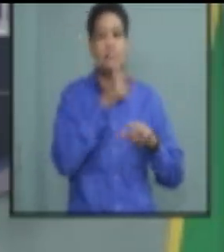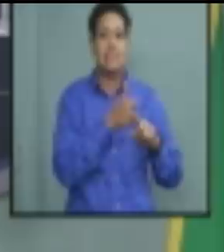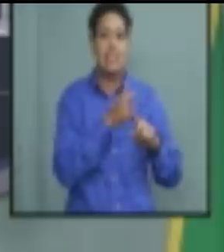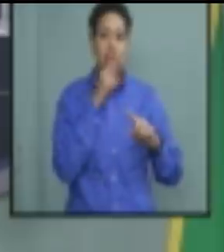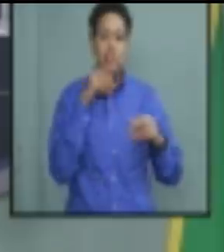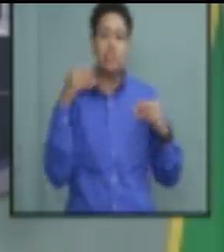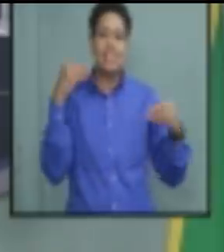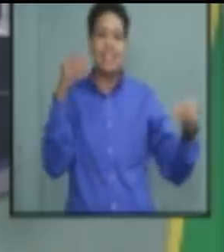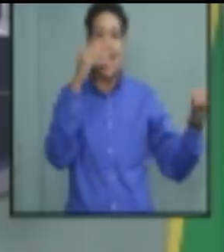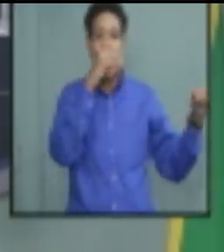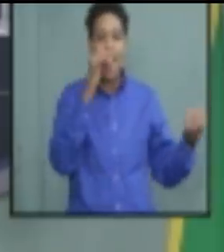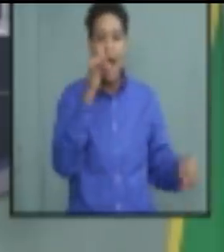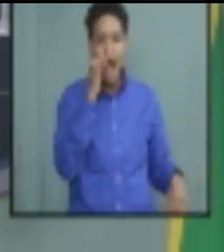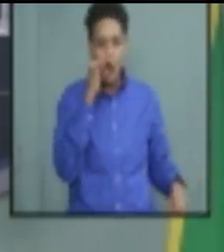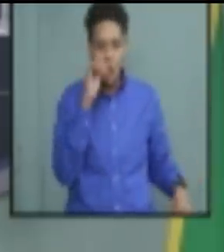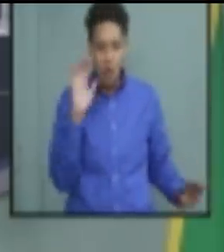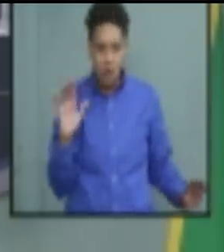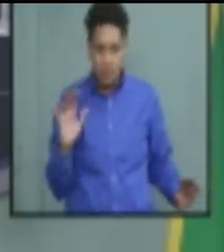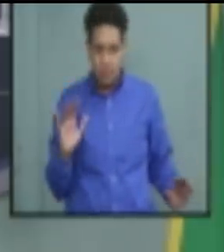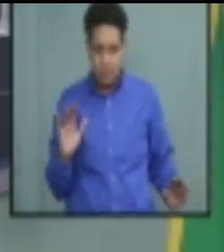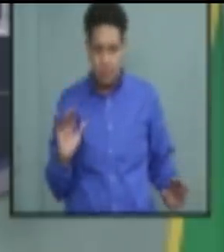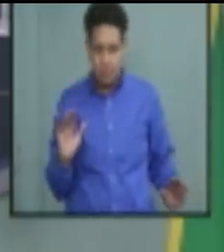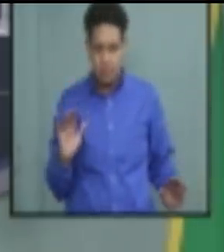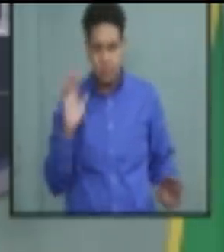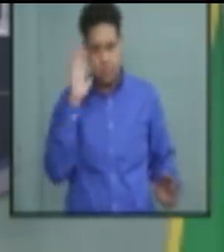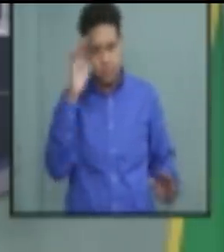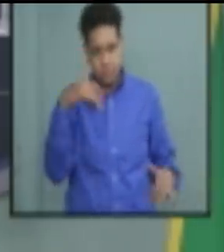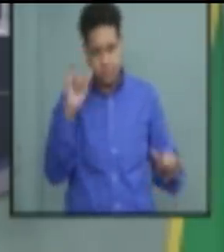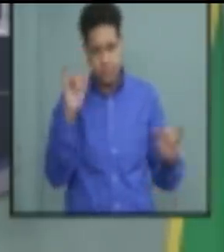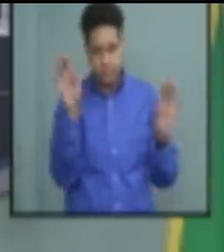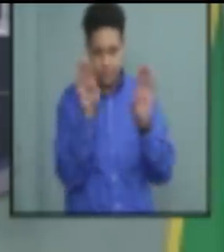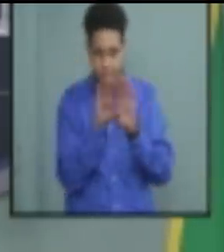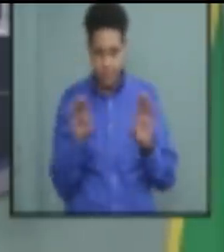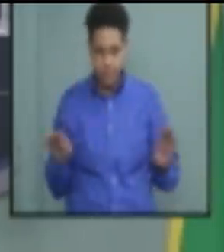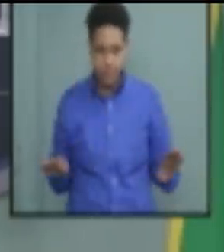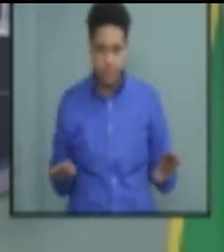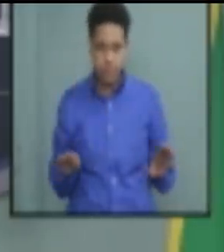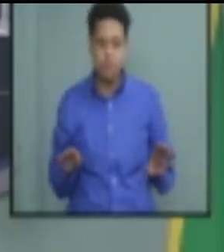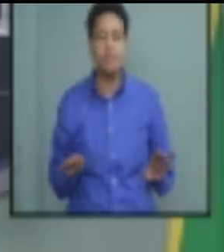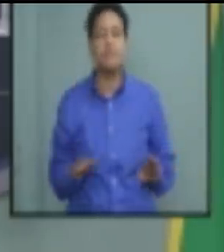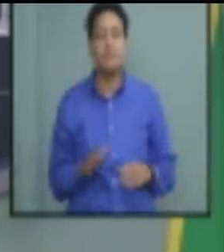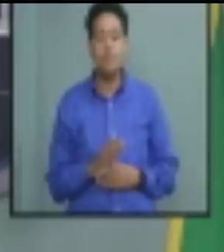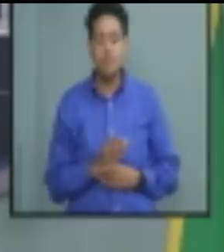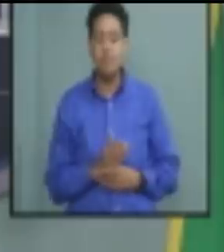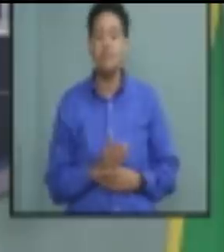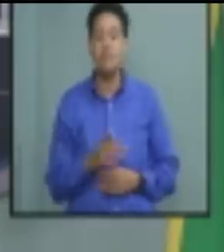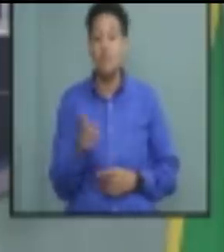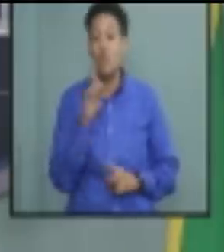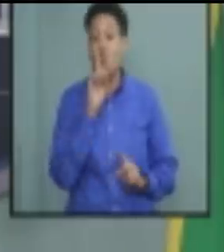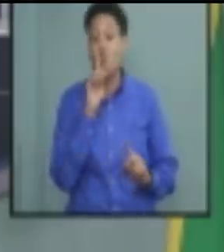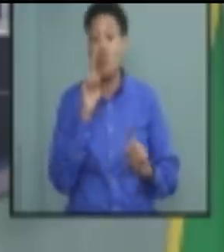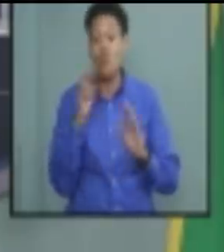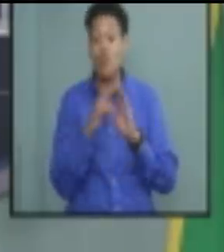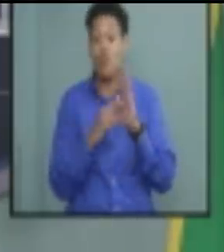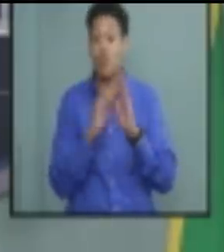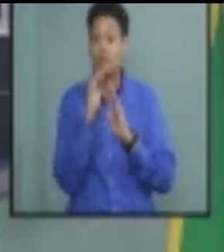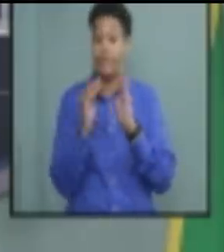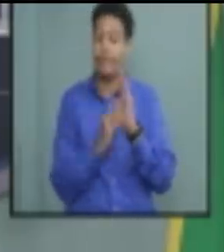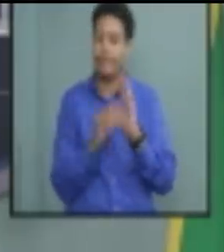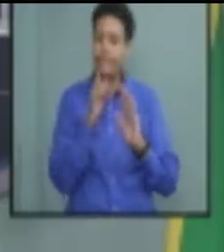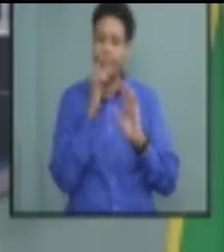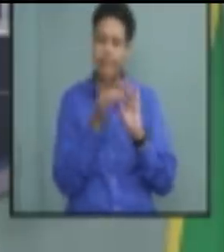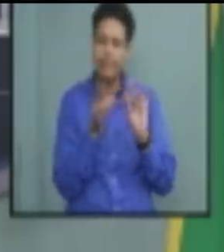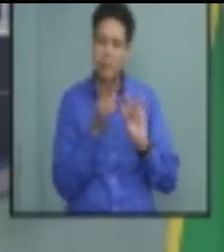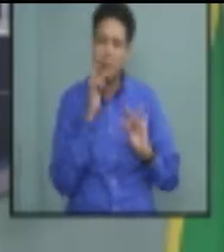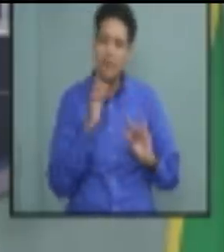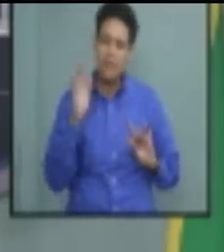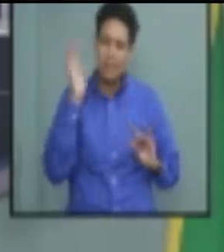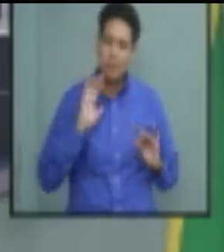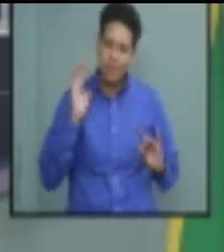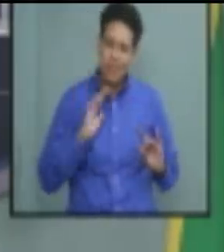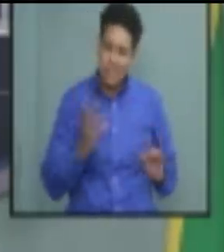alcohol will remain closed as the order stipulated previously when there are